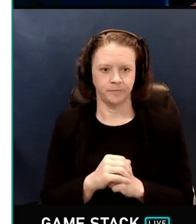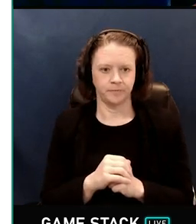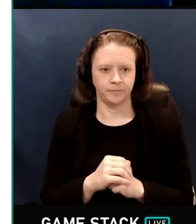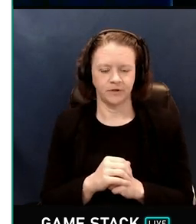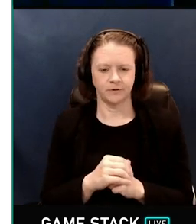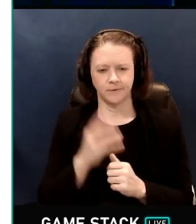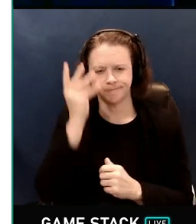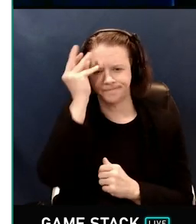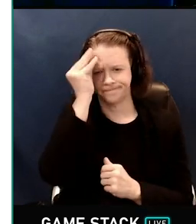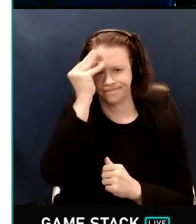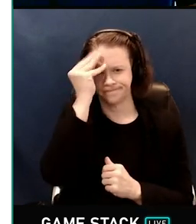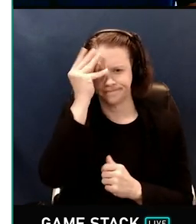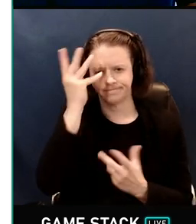So let's think about this for a second.